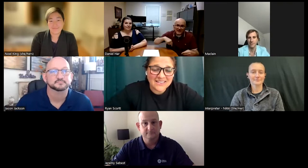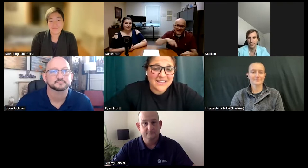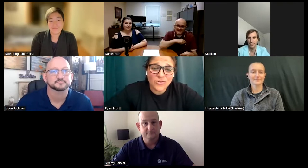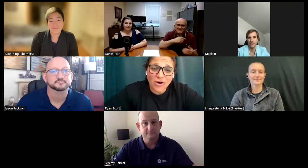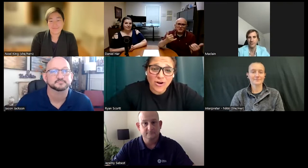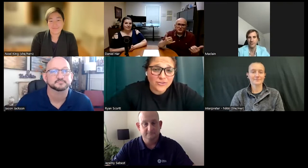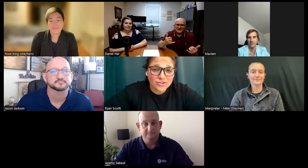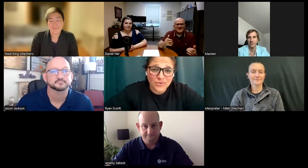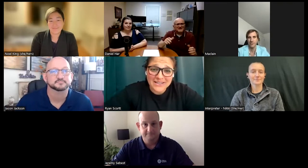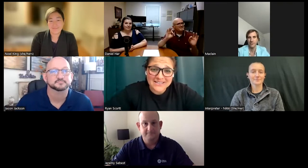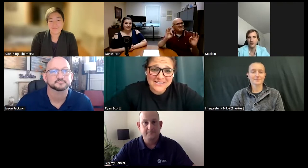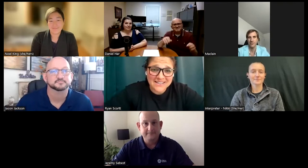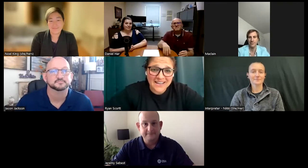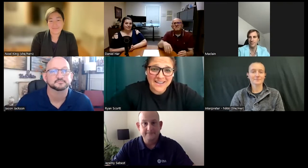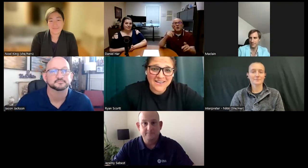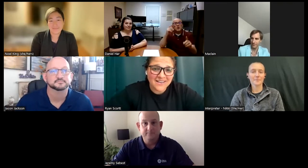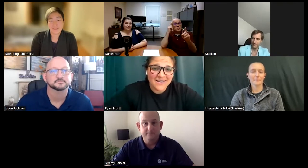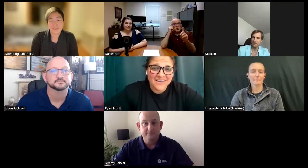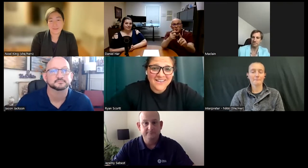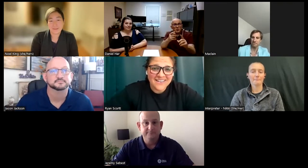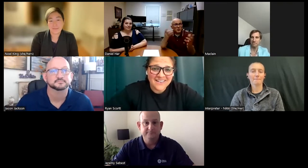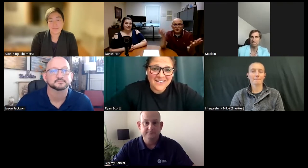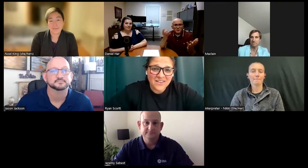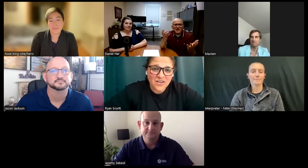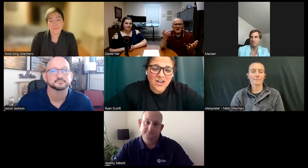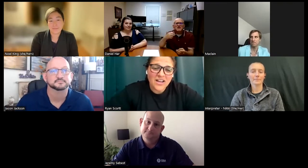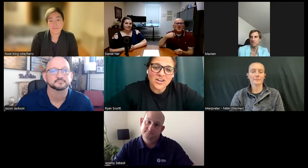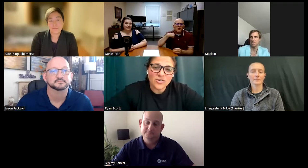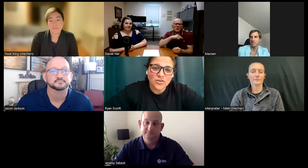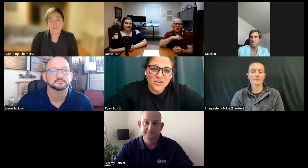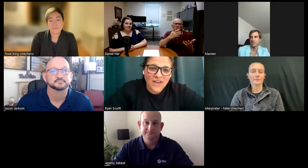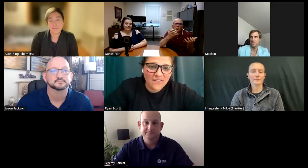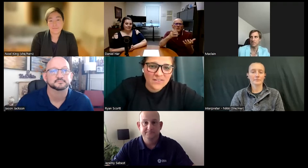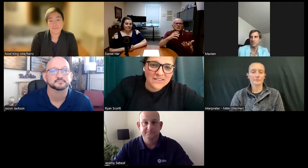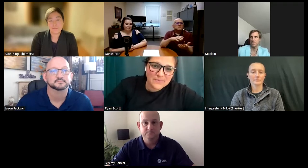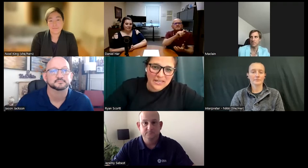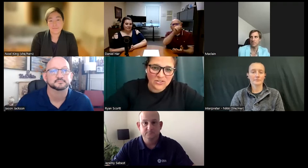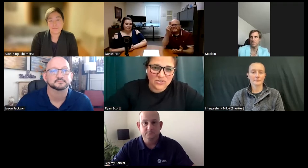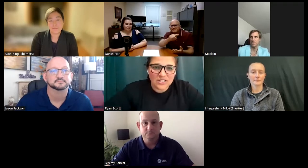Thank you all for joining us today and our goal of having this panel is